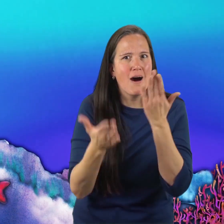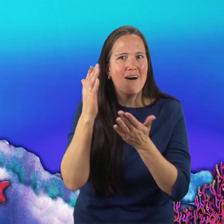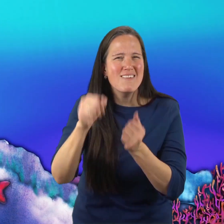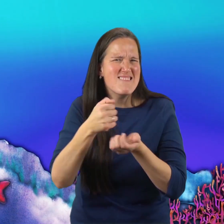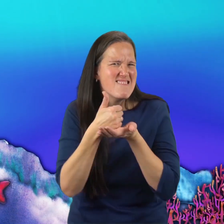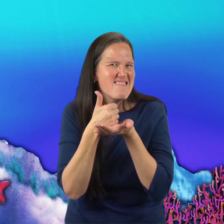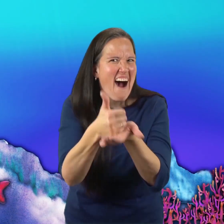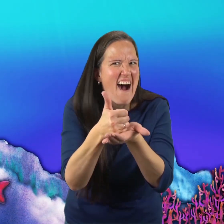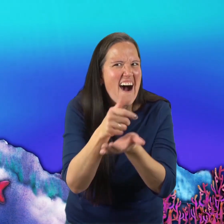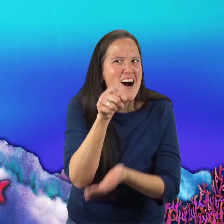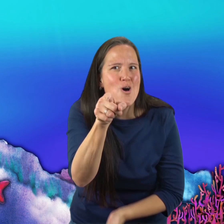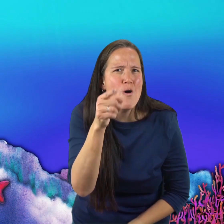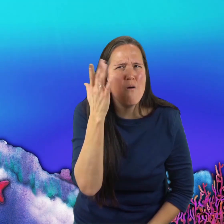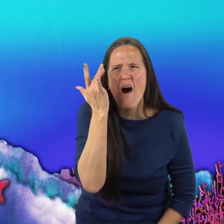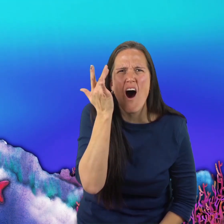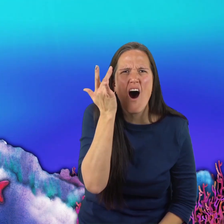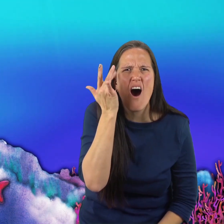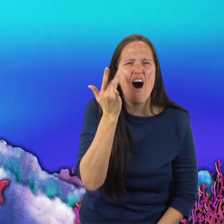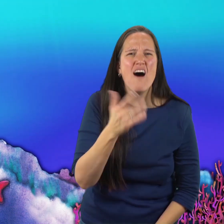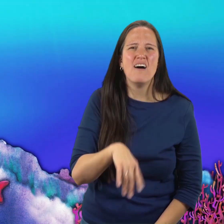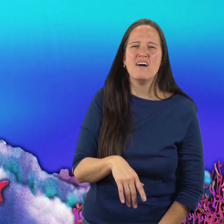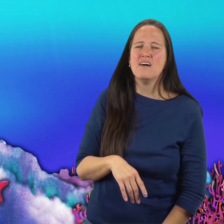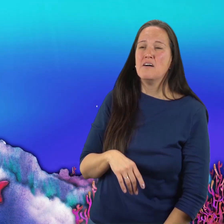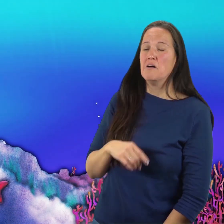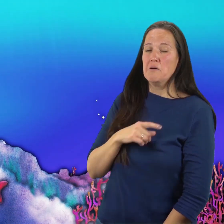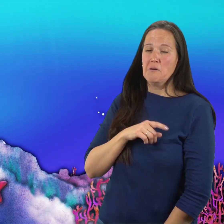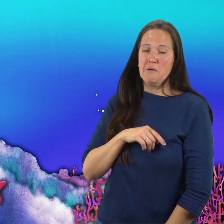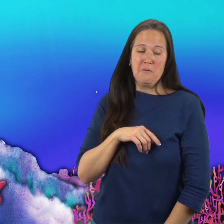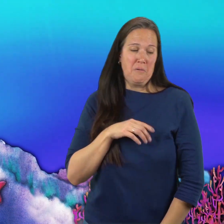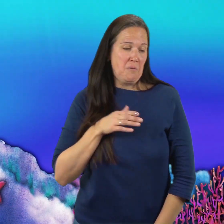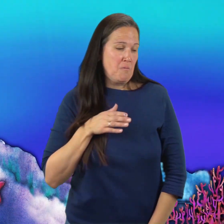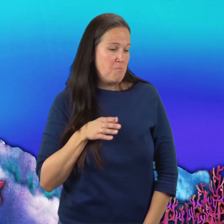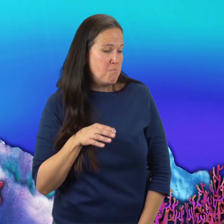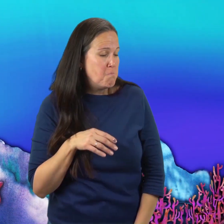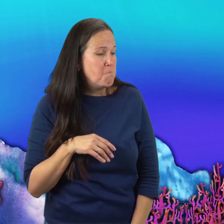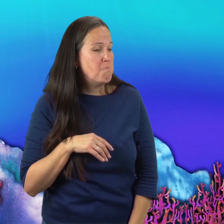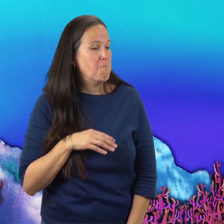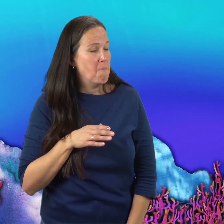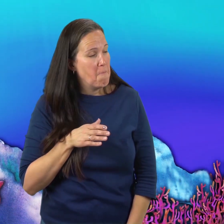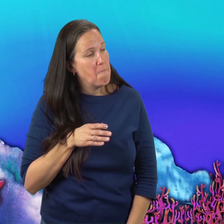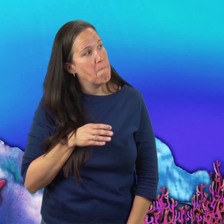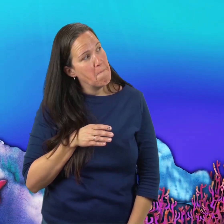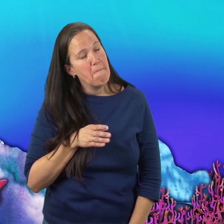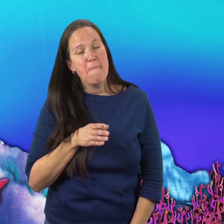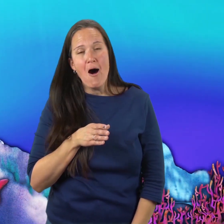“Maybe she can help you.”